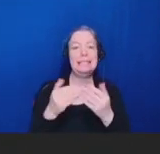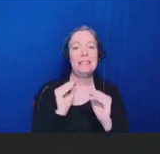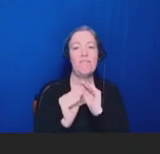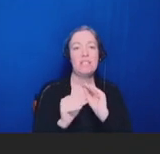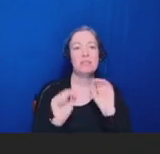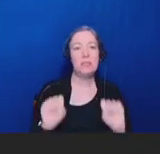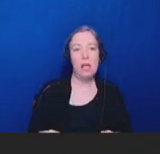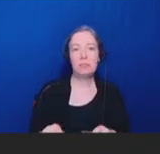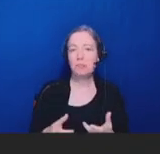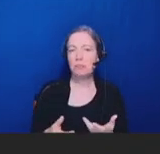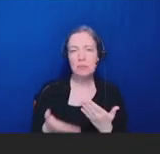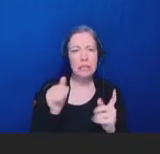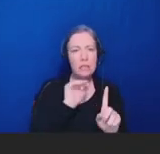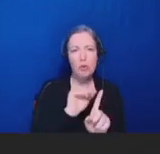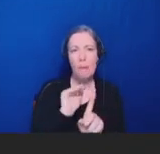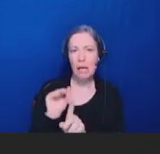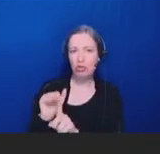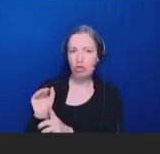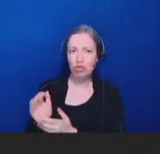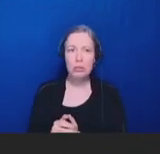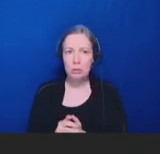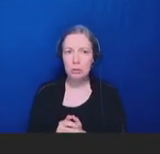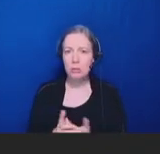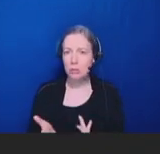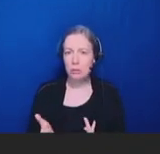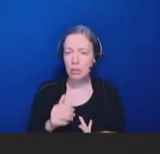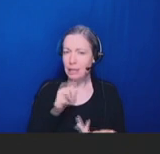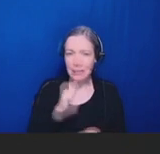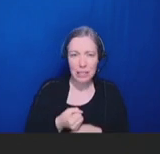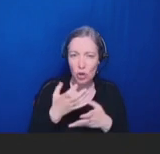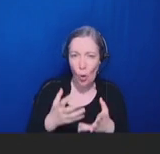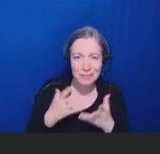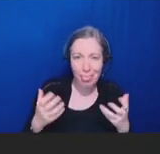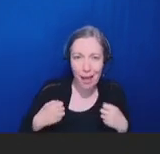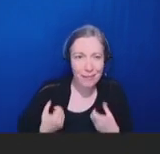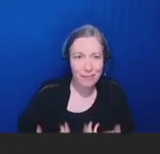think really this incentives piece is really fascinating. And when you look at this in